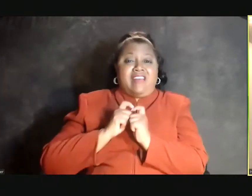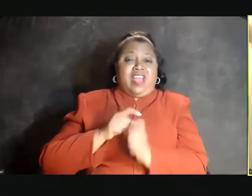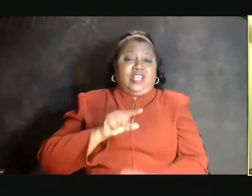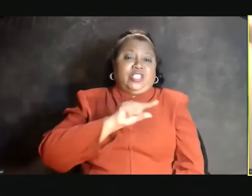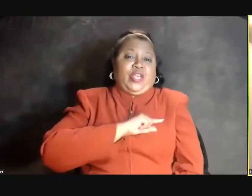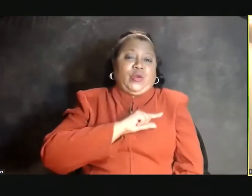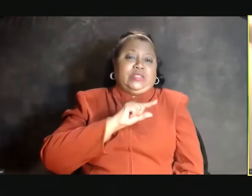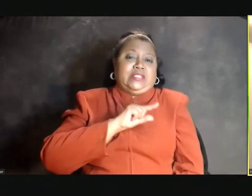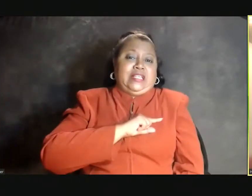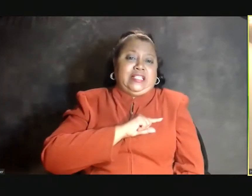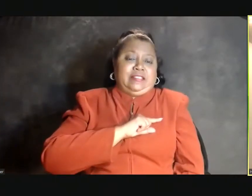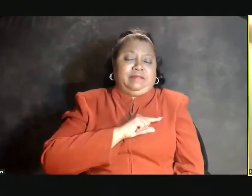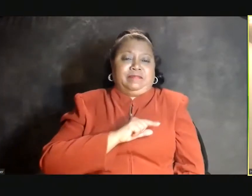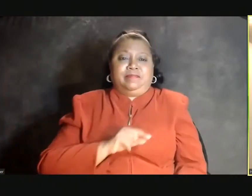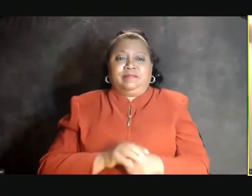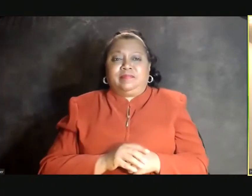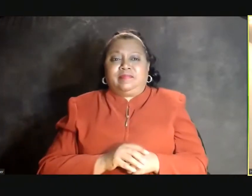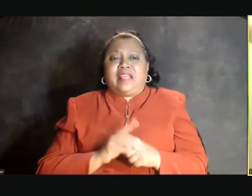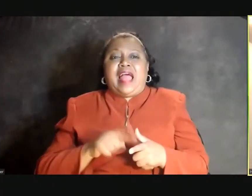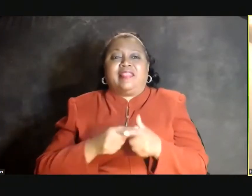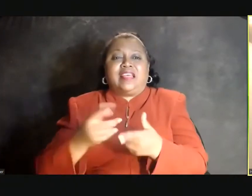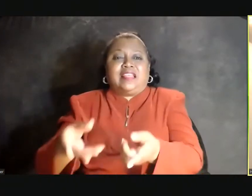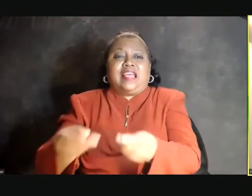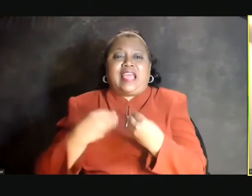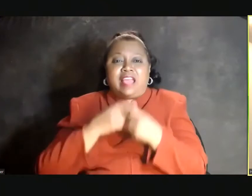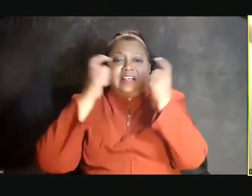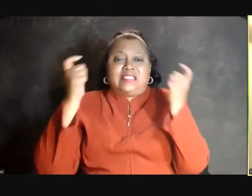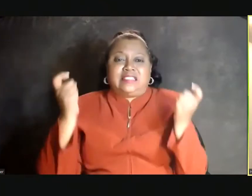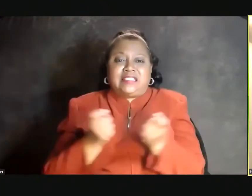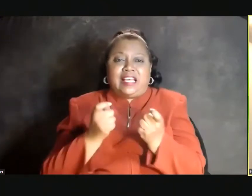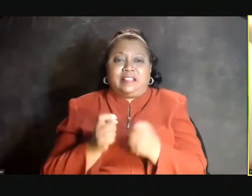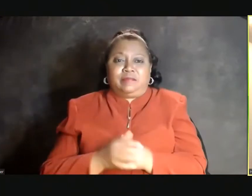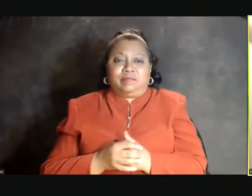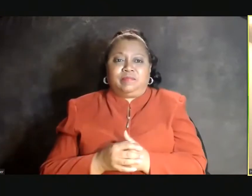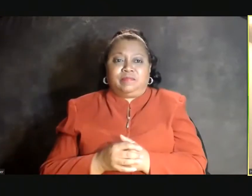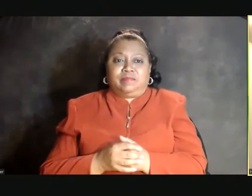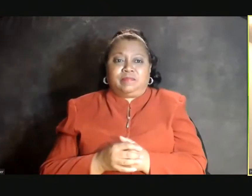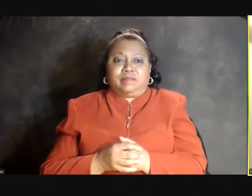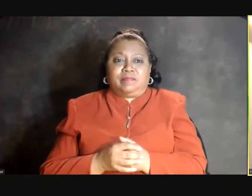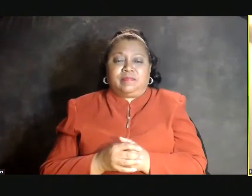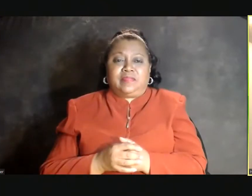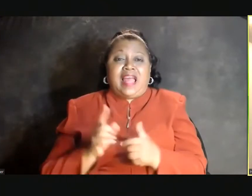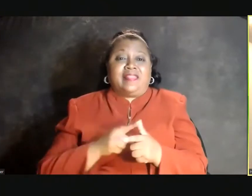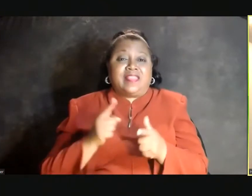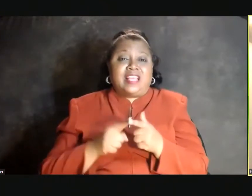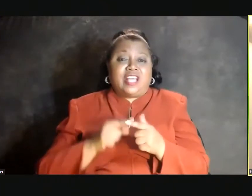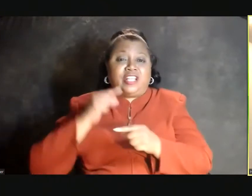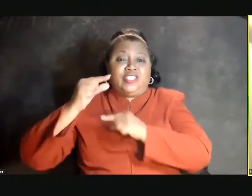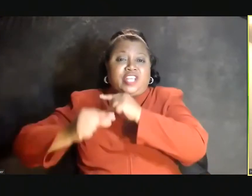I can't cry no more. (SINGING) And then they gave us sin. (SINGING) I can't cry no more. (SINGING) Then came generations--